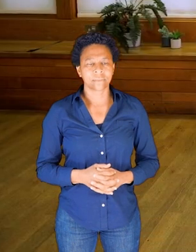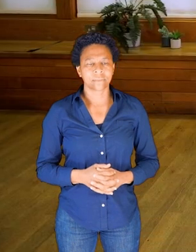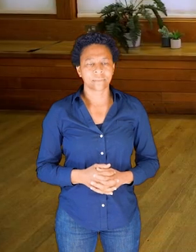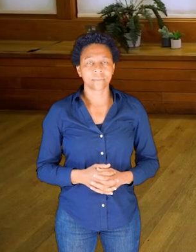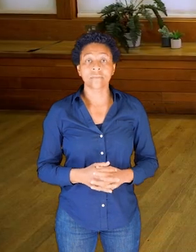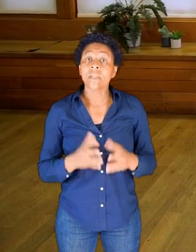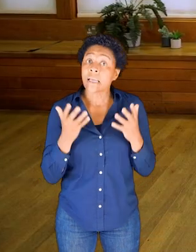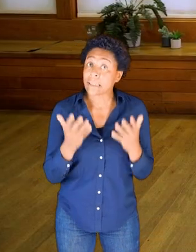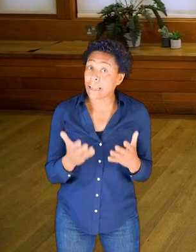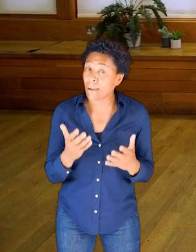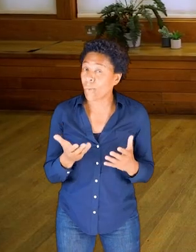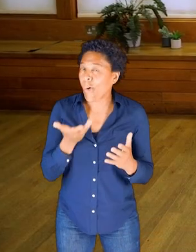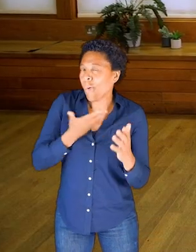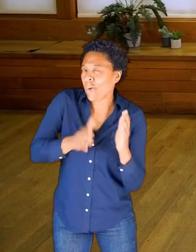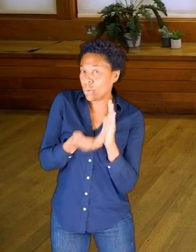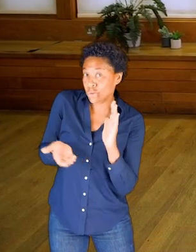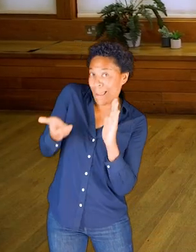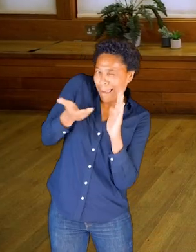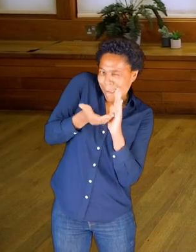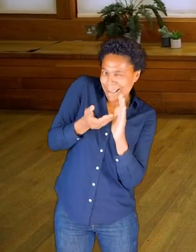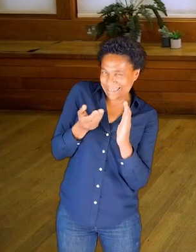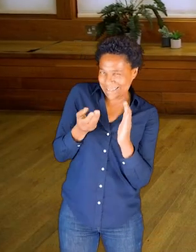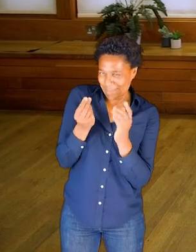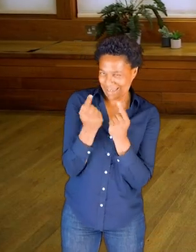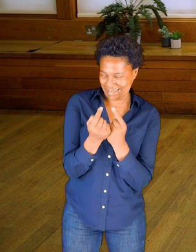We're going to add another layer to this.